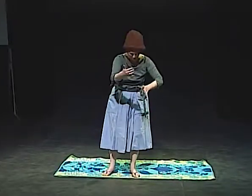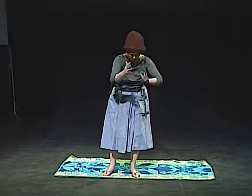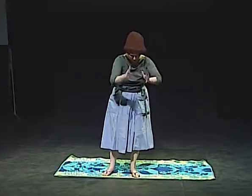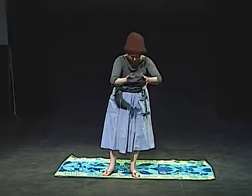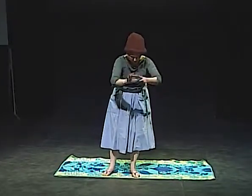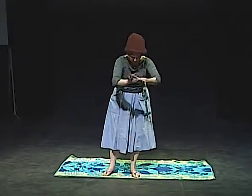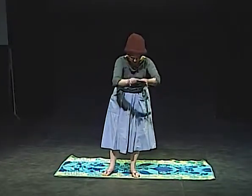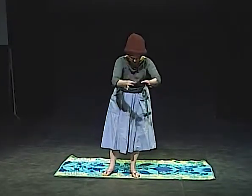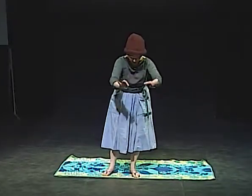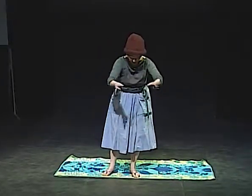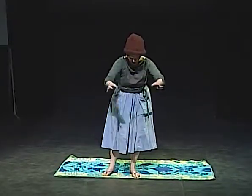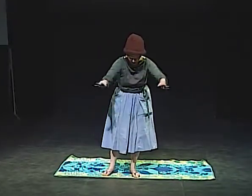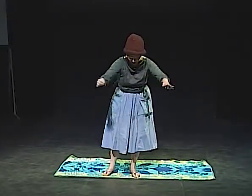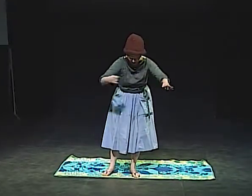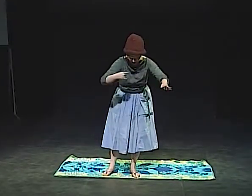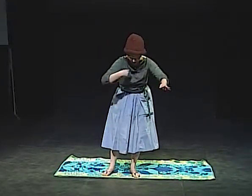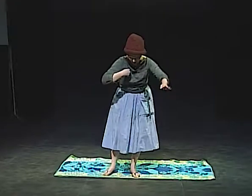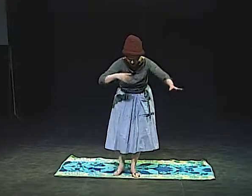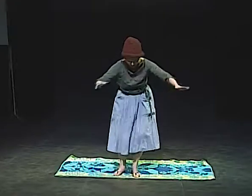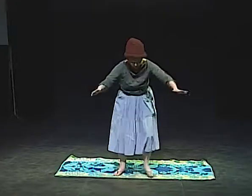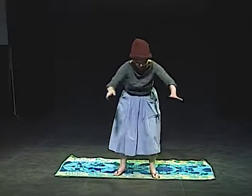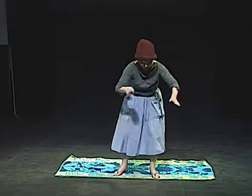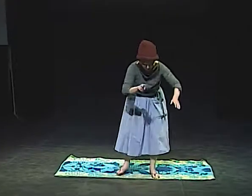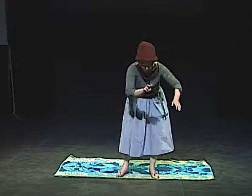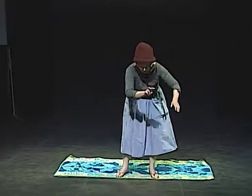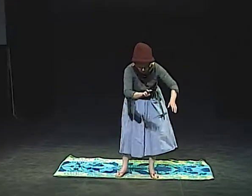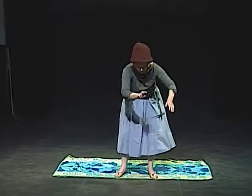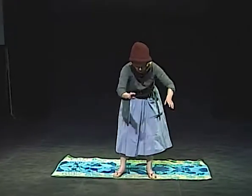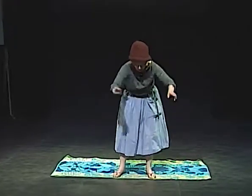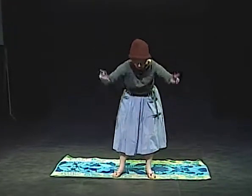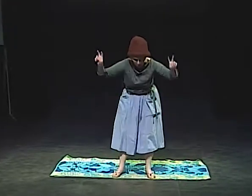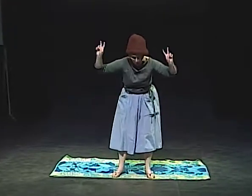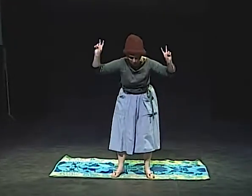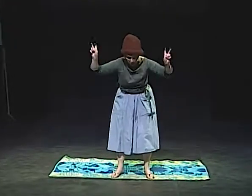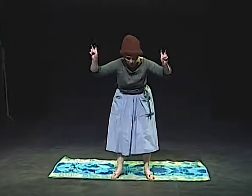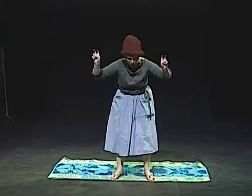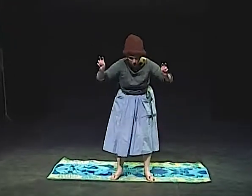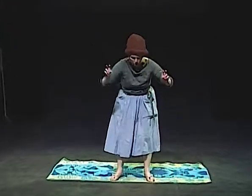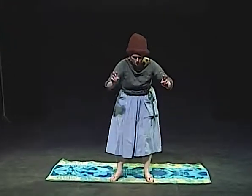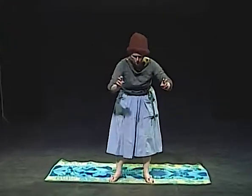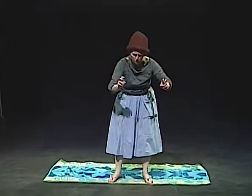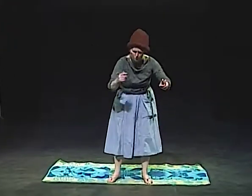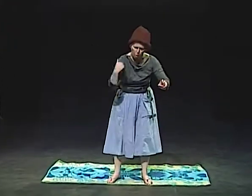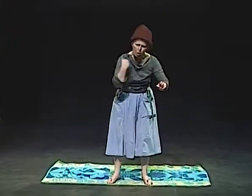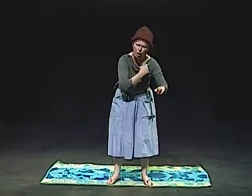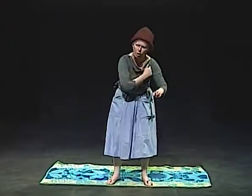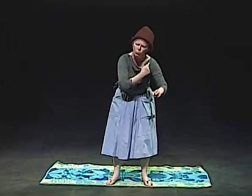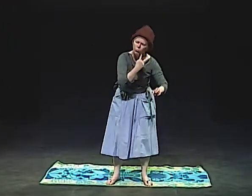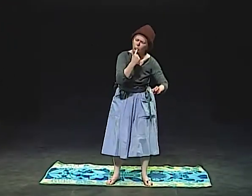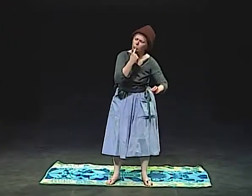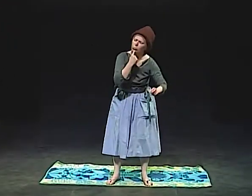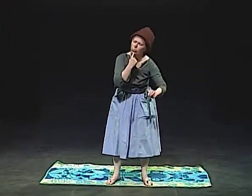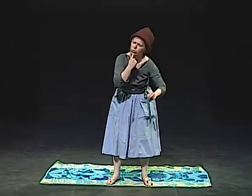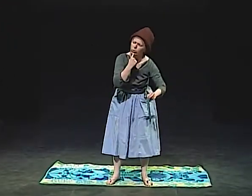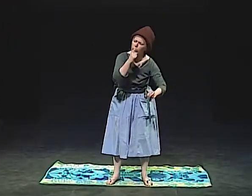AND MY MOTHER TYPED TO ME ON THE SCREEN, "WE MISS YOU."